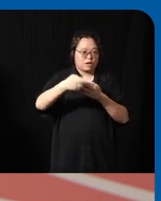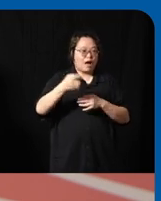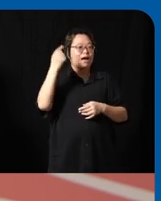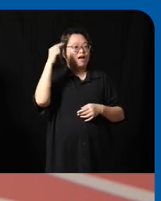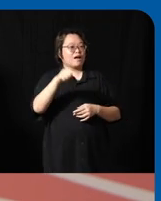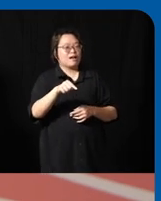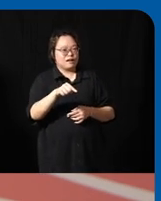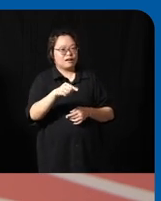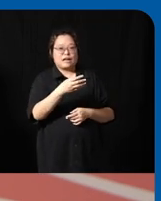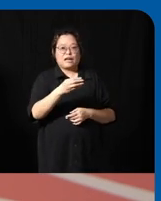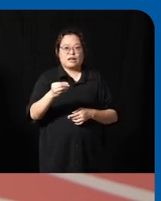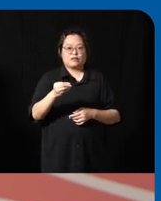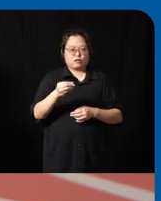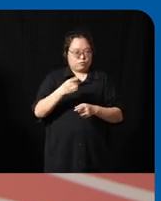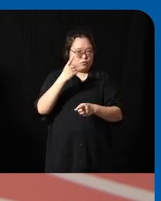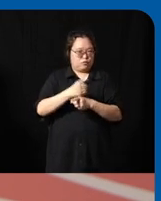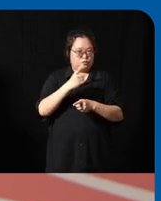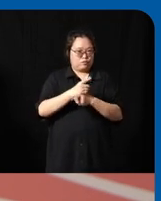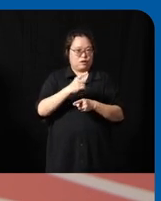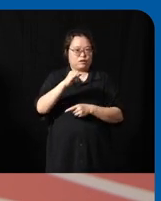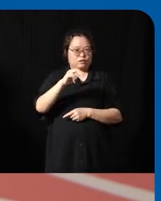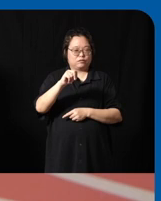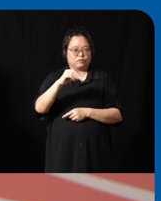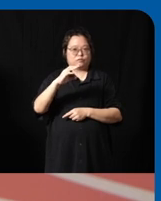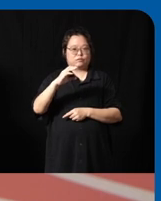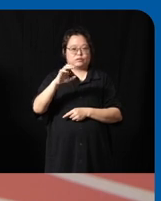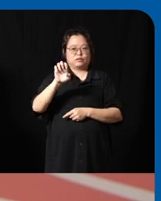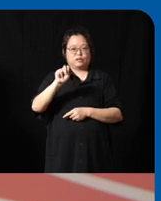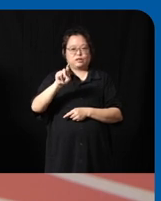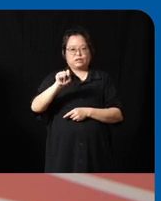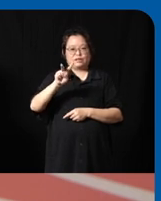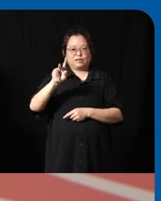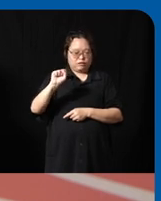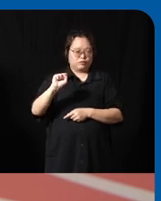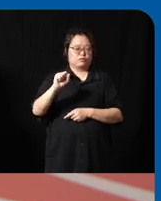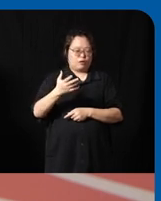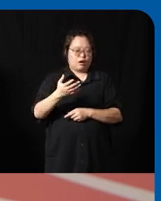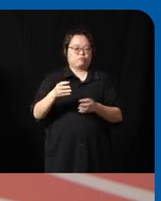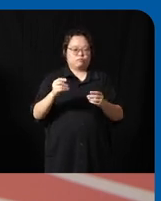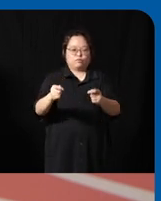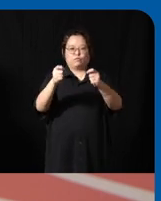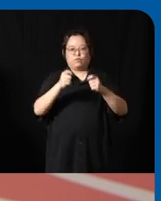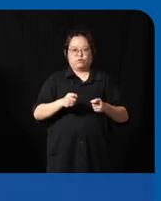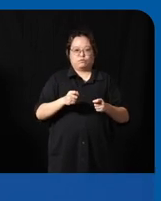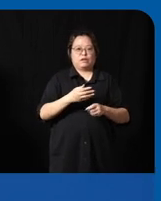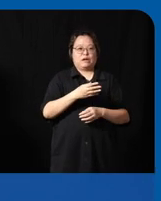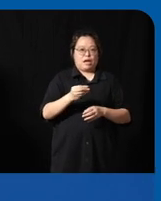right incentives to really share that story uh and uh make it as business as usual we already